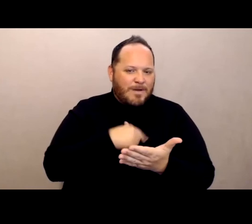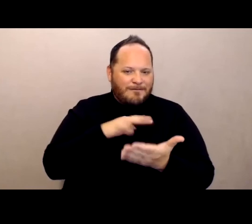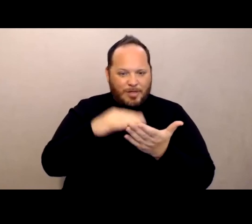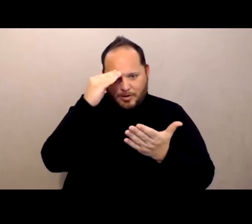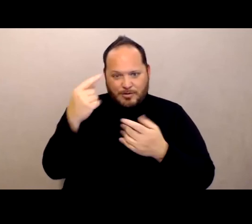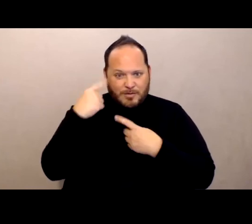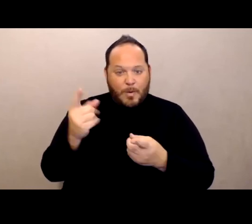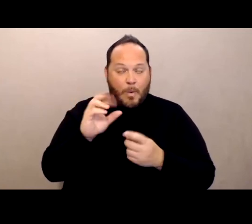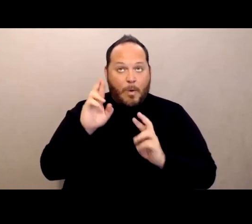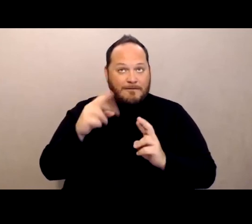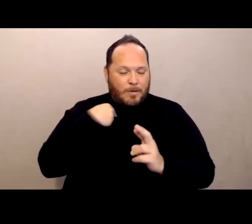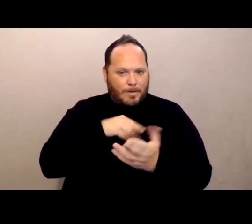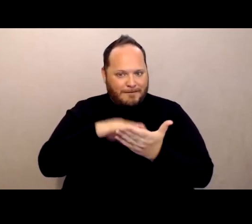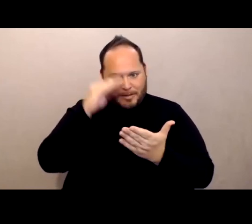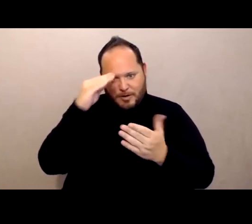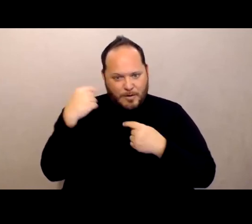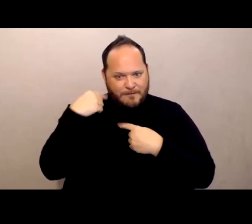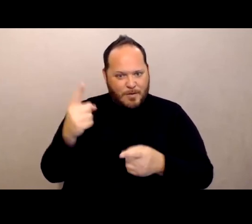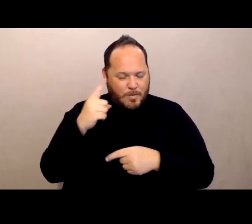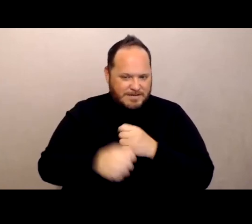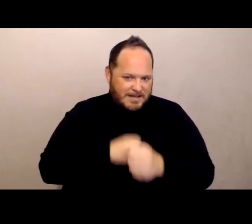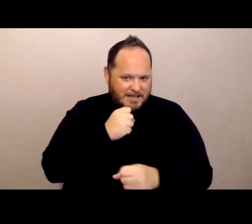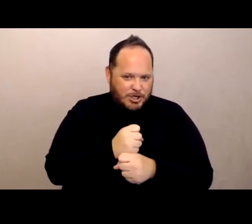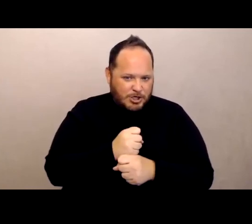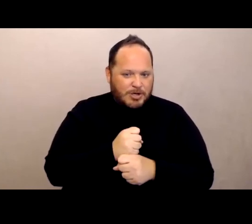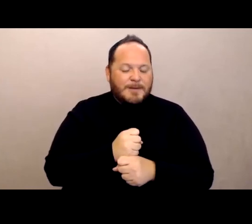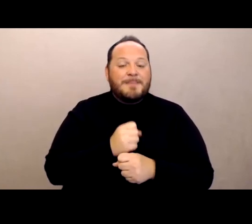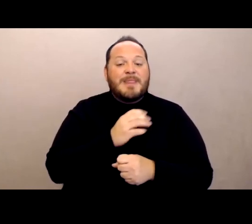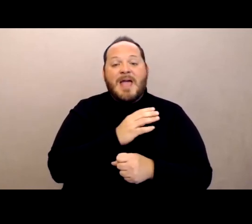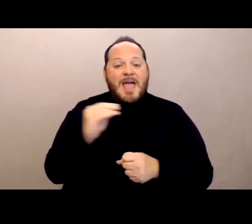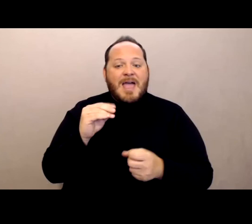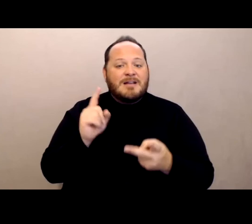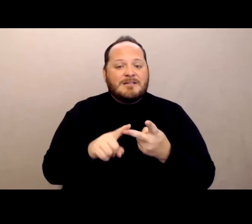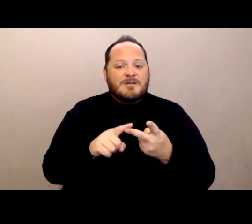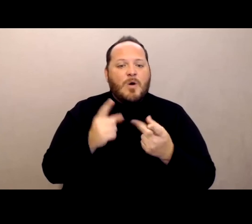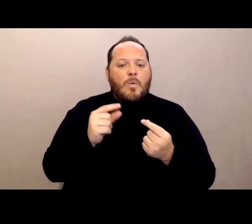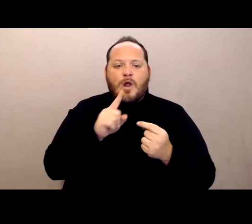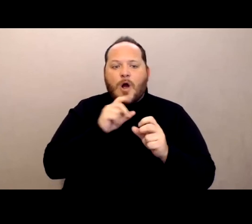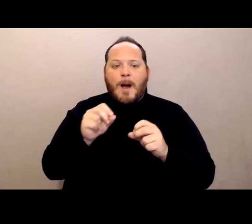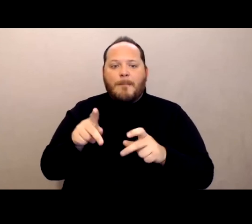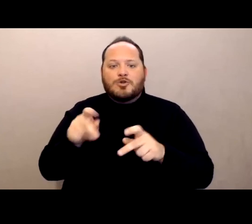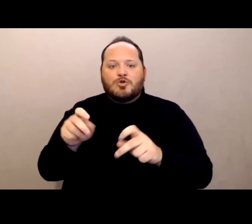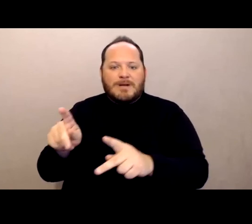have learned over the course of the past year and what are the opportunities within those?